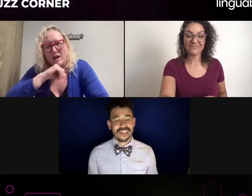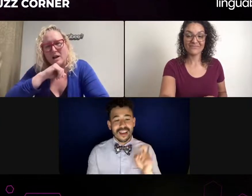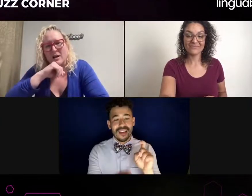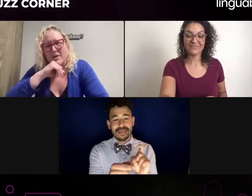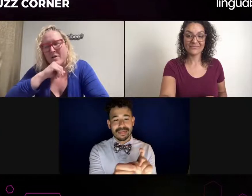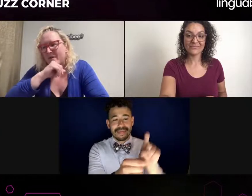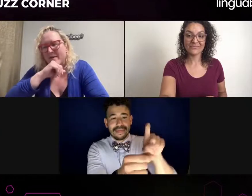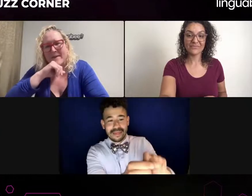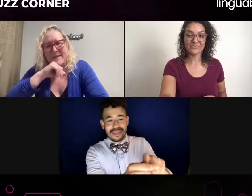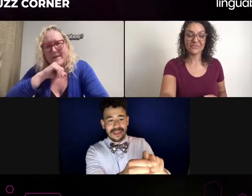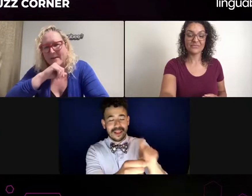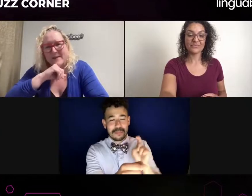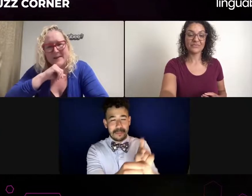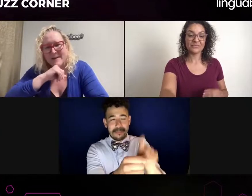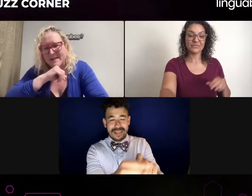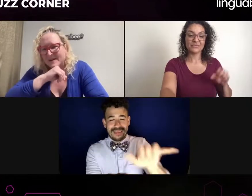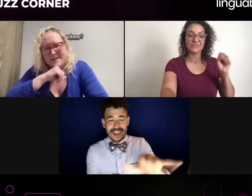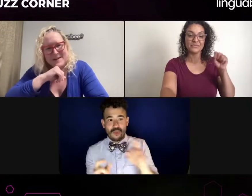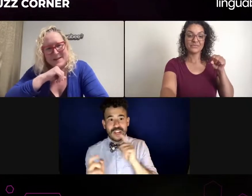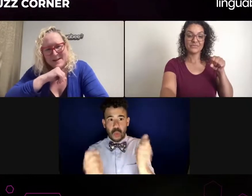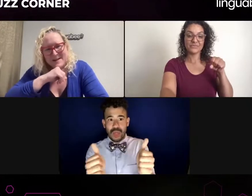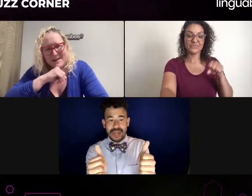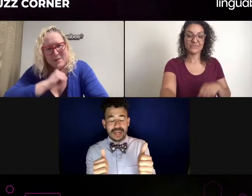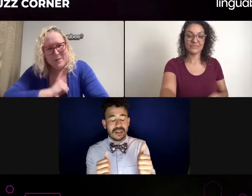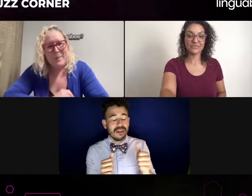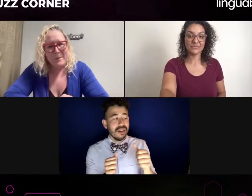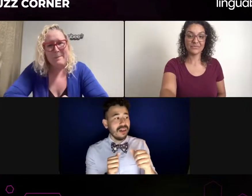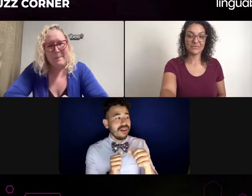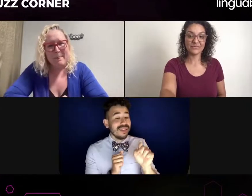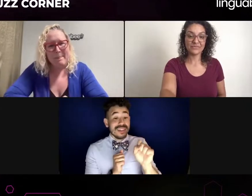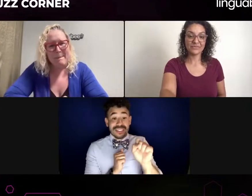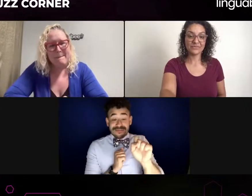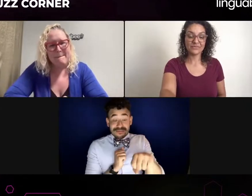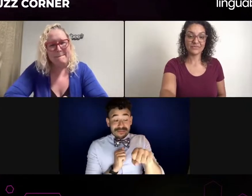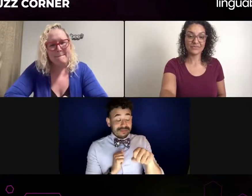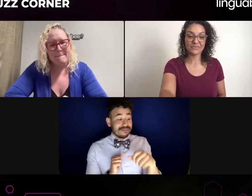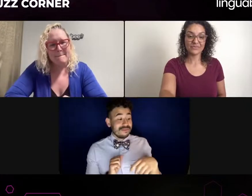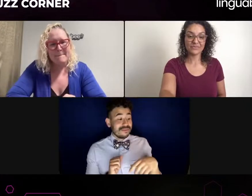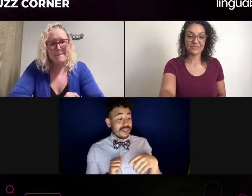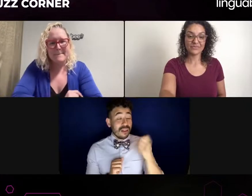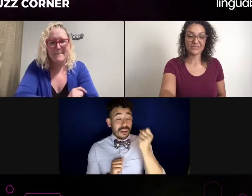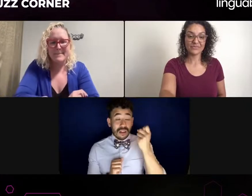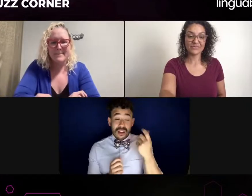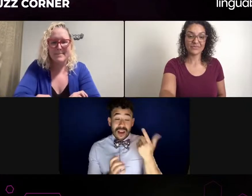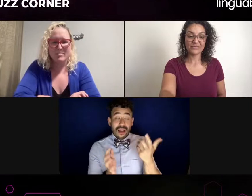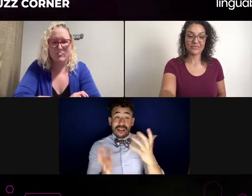That's why we often have those quote unquote interpreters or those actors who can sign and that comes up more often